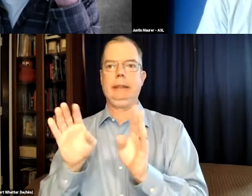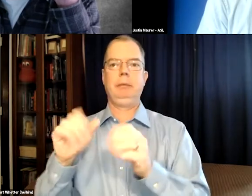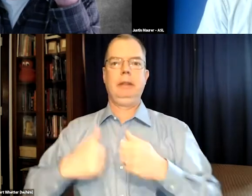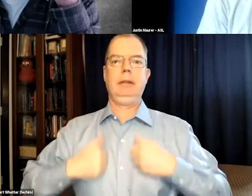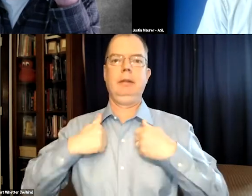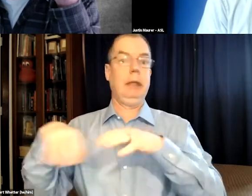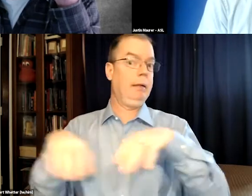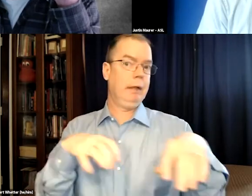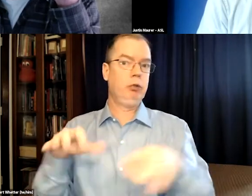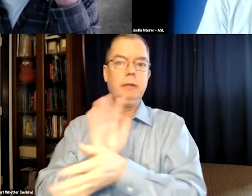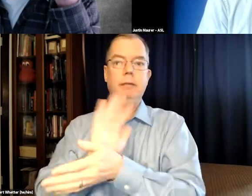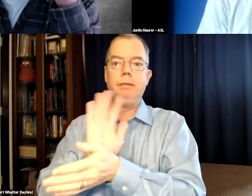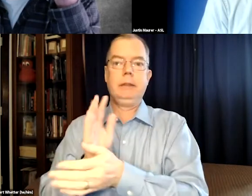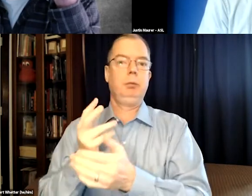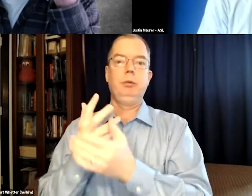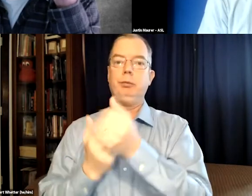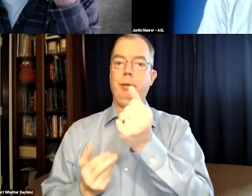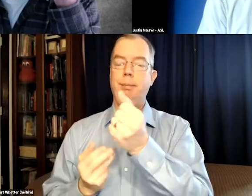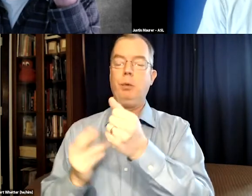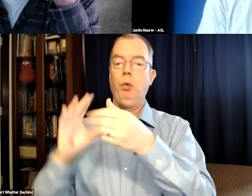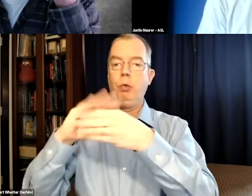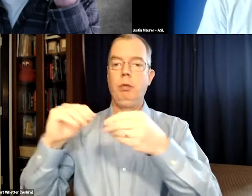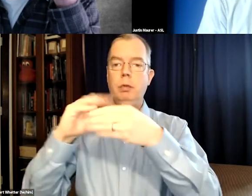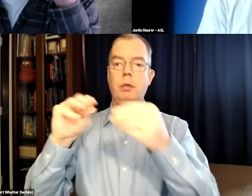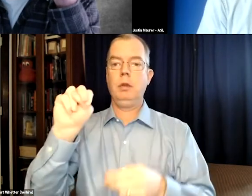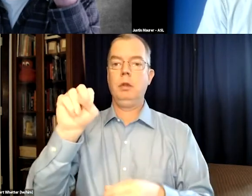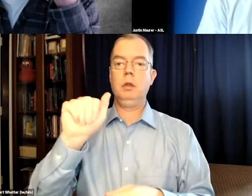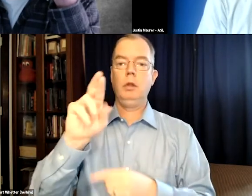And now we are also veering into live action films,